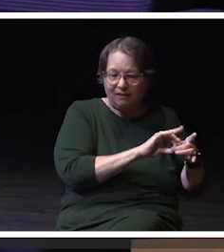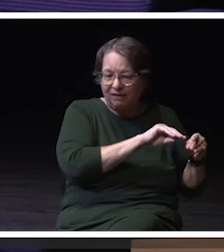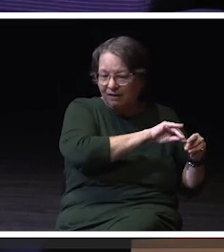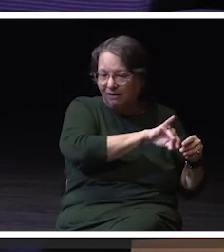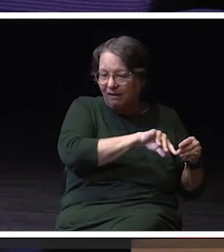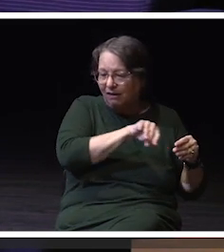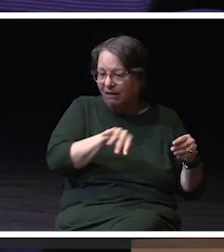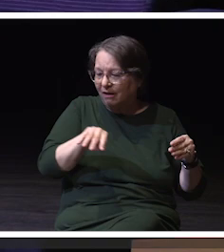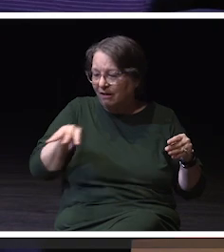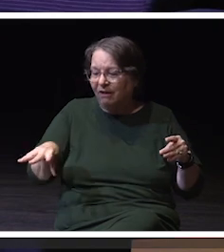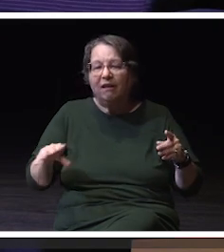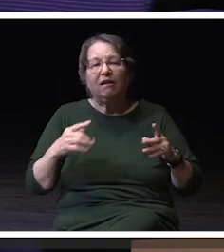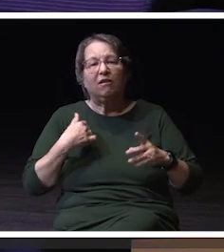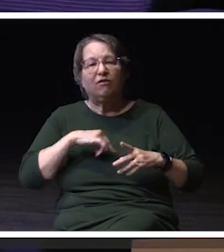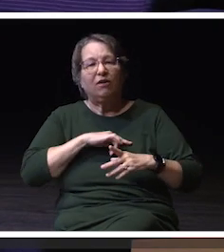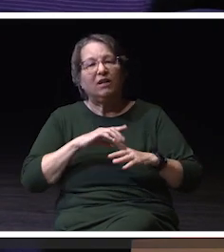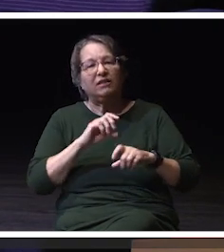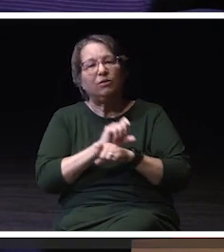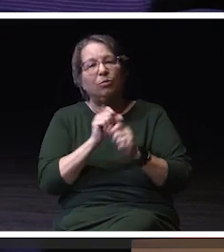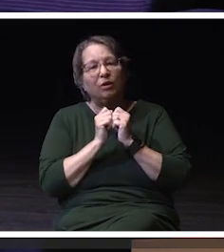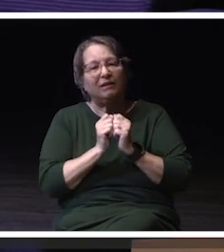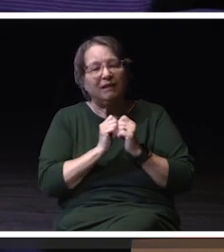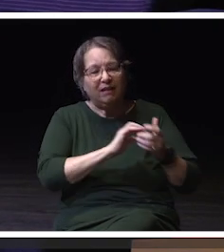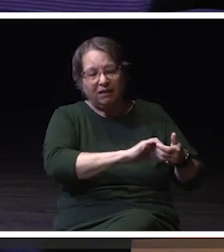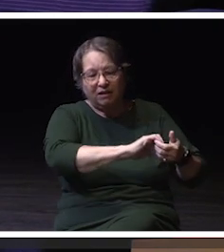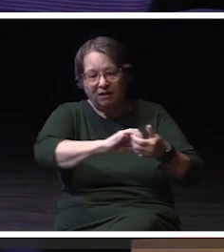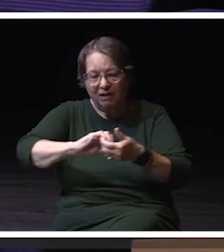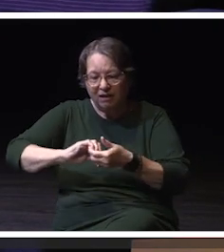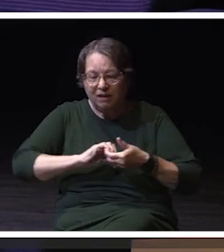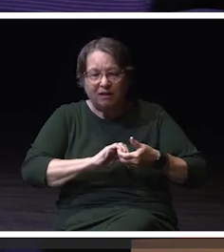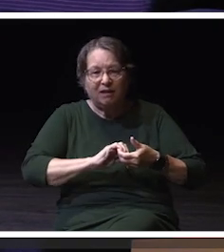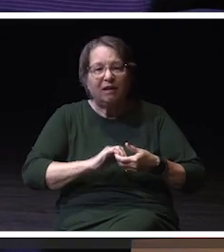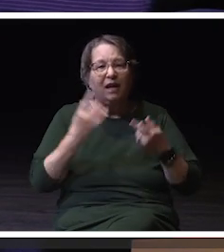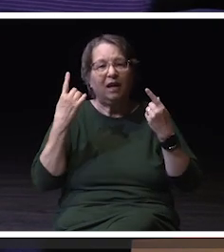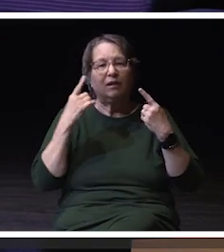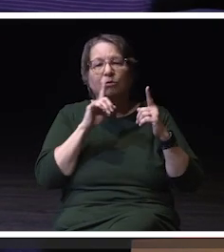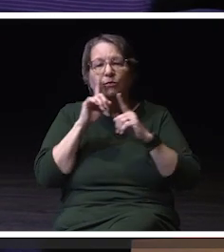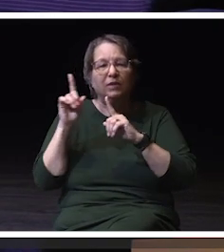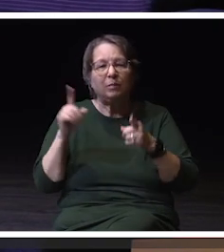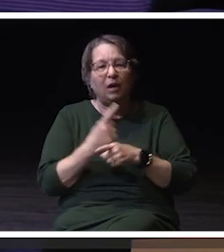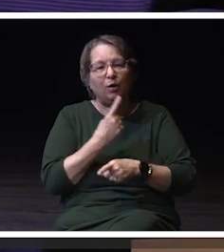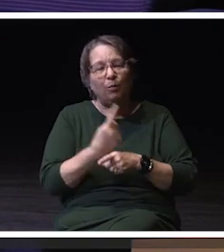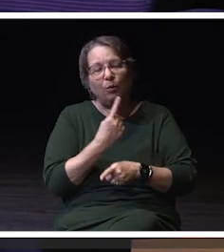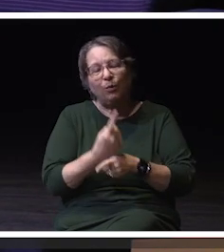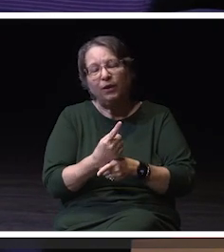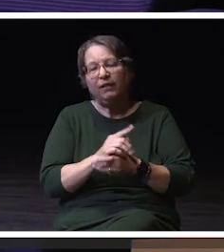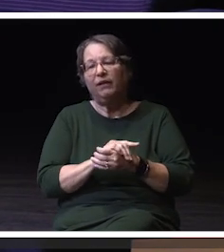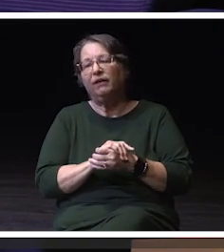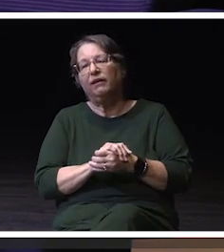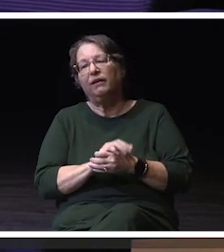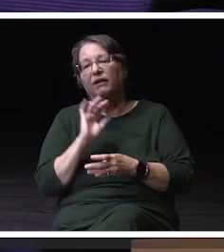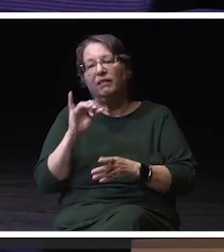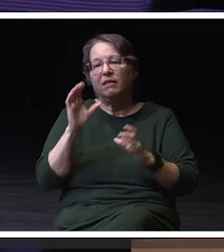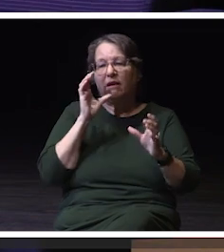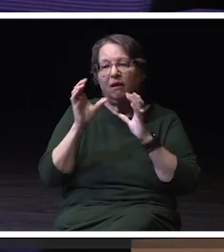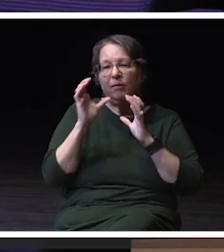for us to work together, to really respond effectively. That communication also has to go in both directions.